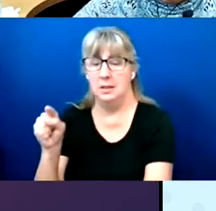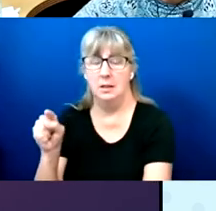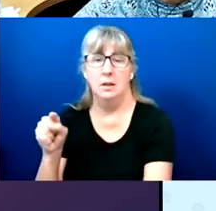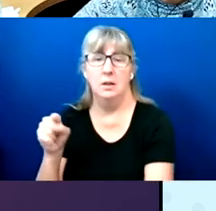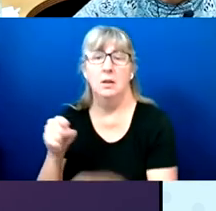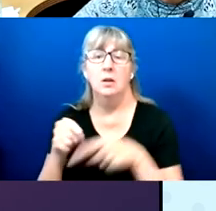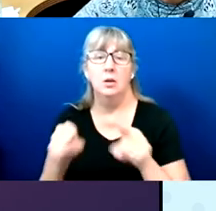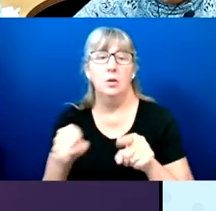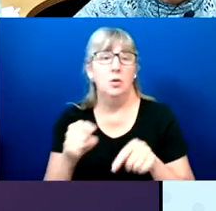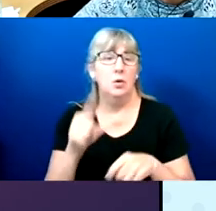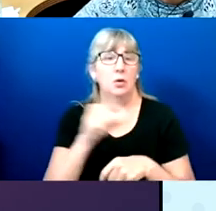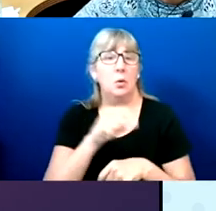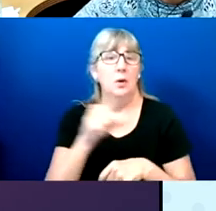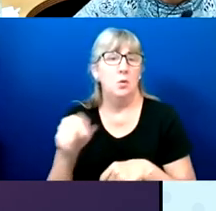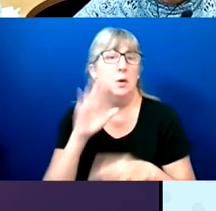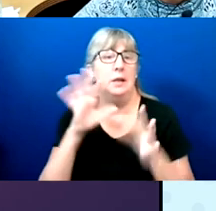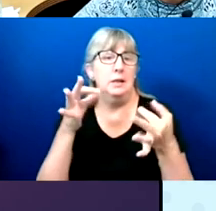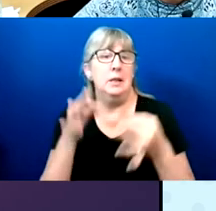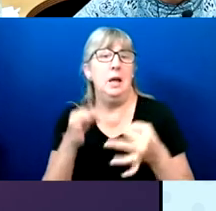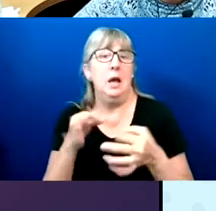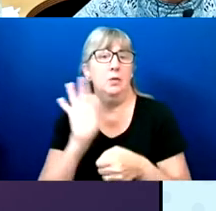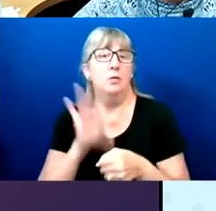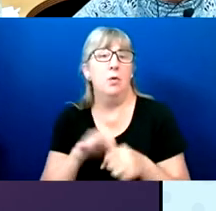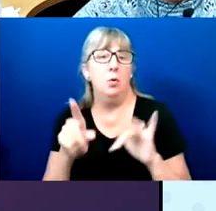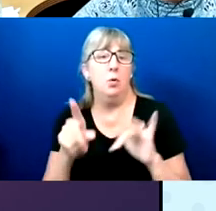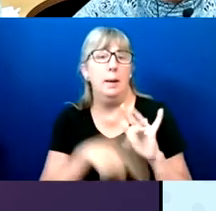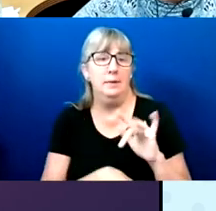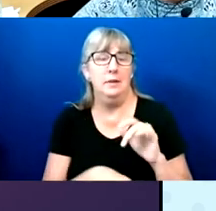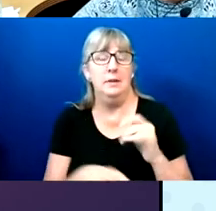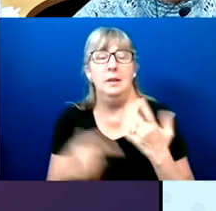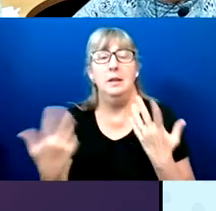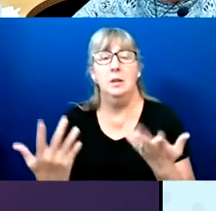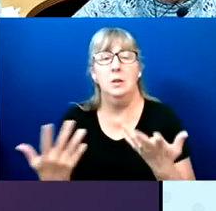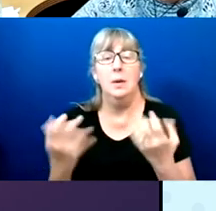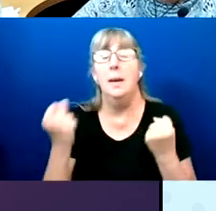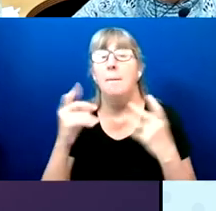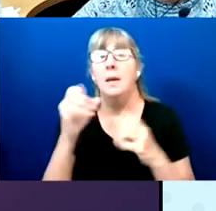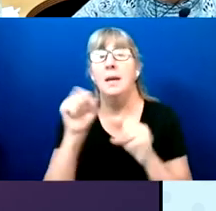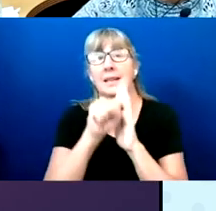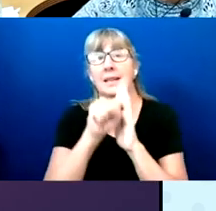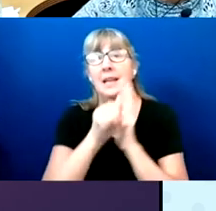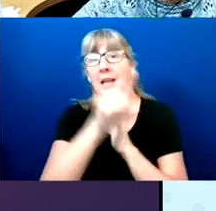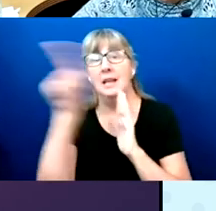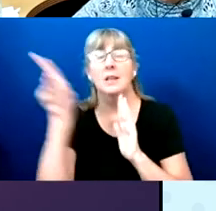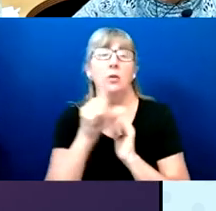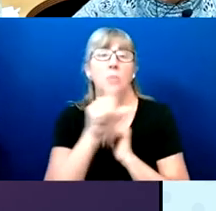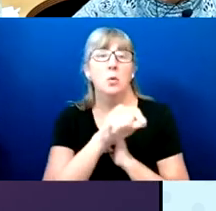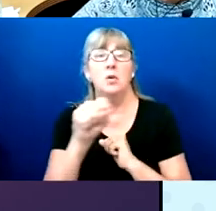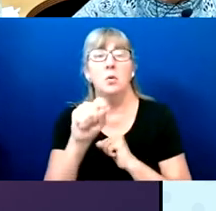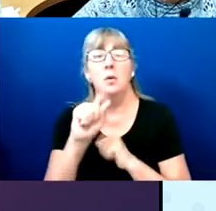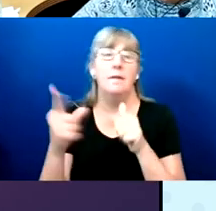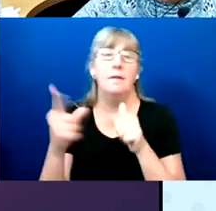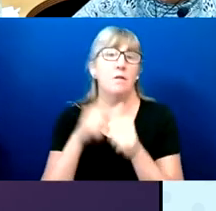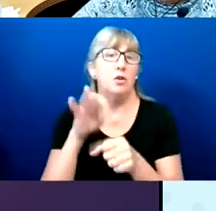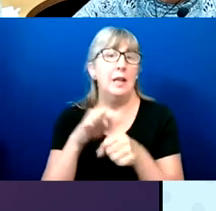way to vote absentee. And many of those states, 2020 was the first election year, in many cases, the general